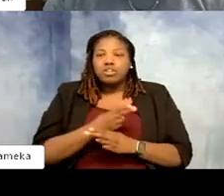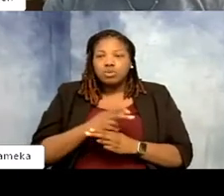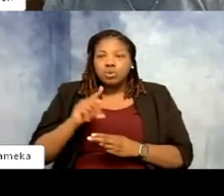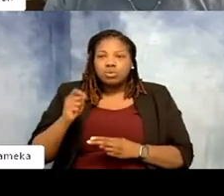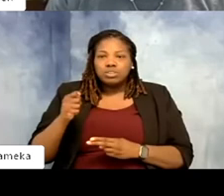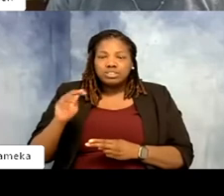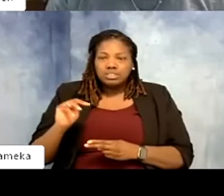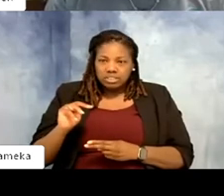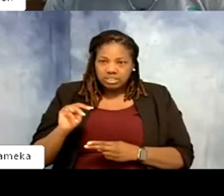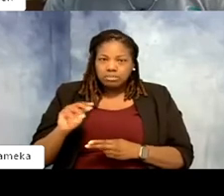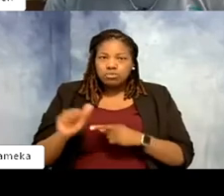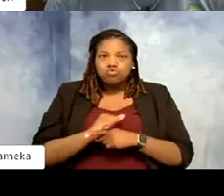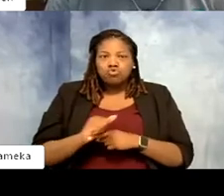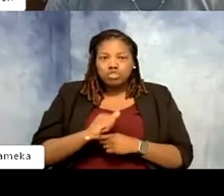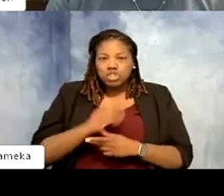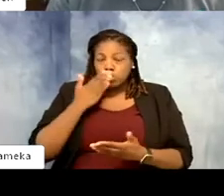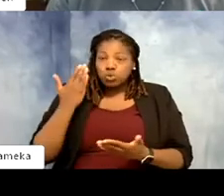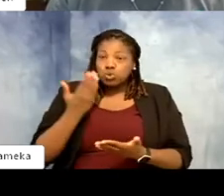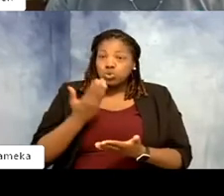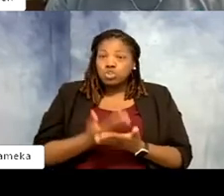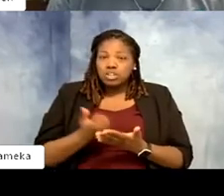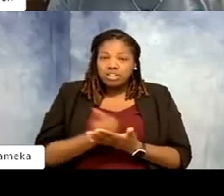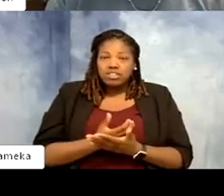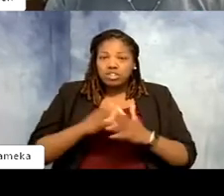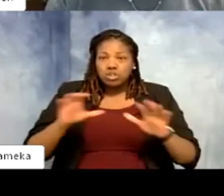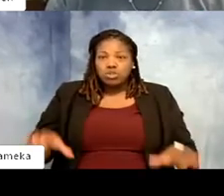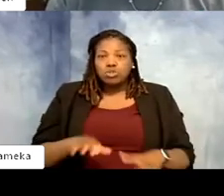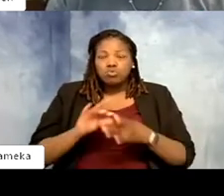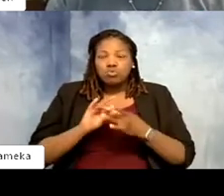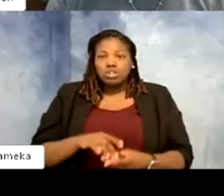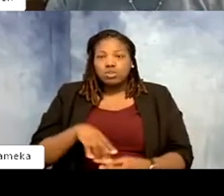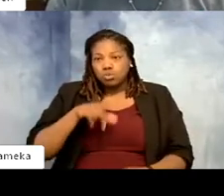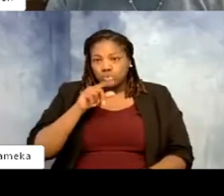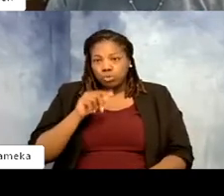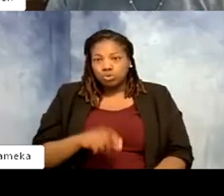good training on everything you do as far as the birds go. >>Shellie: Yeah I know. And so much